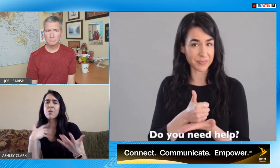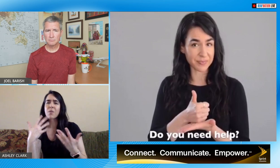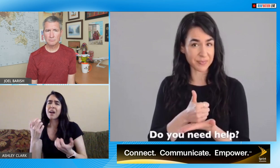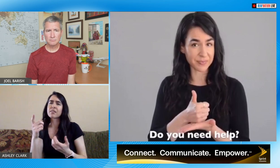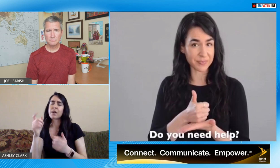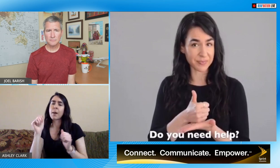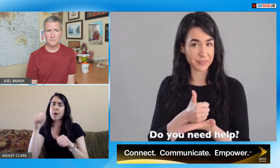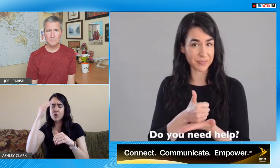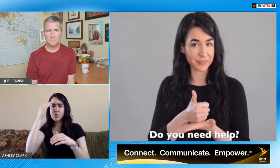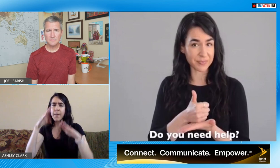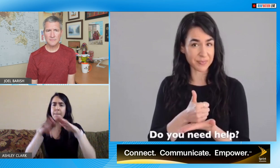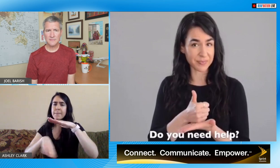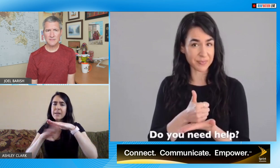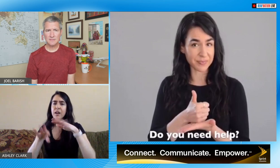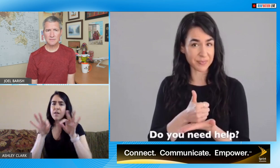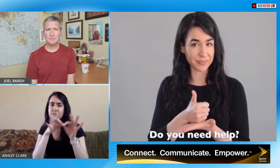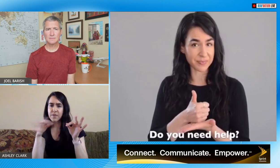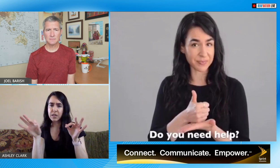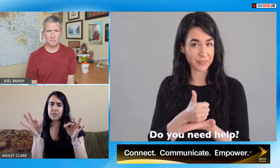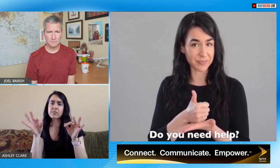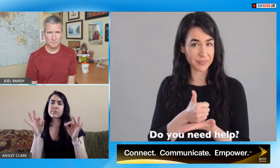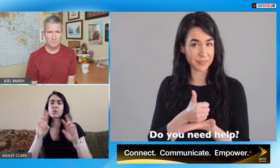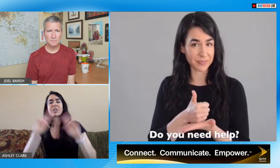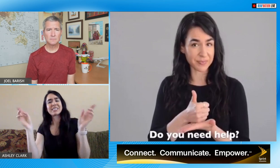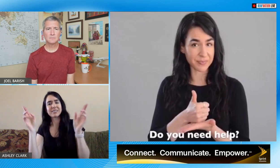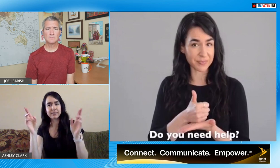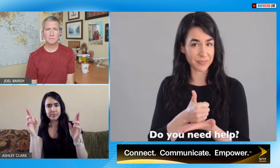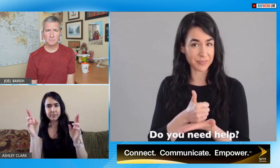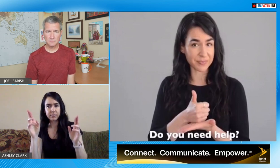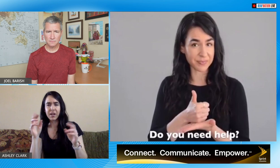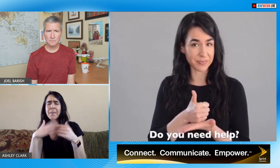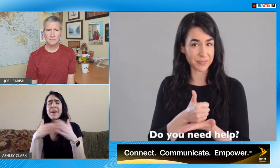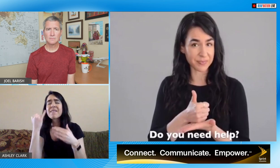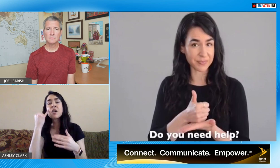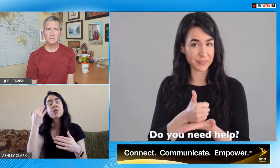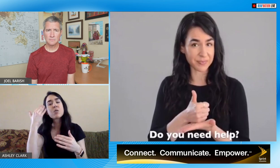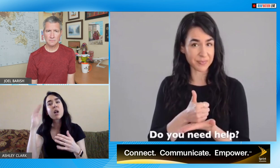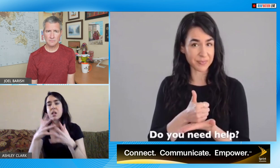need help what are you looking for and just knowing those few basic phrases and